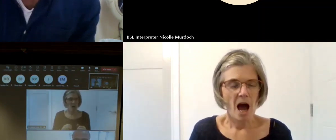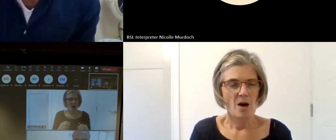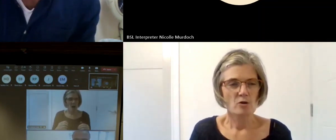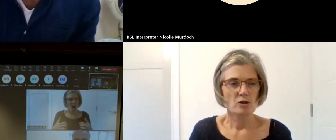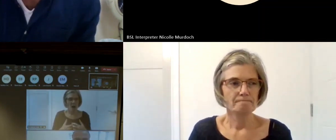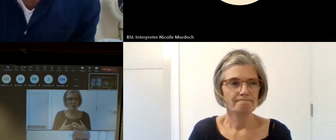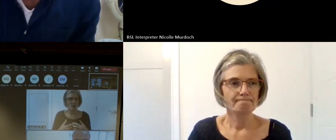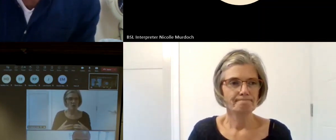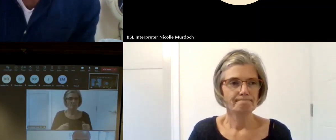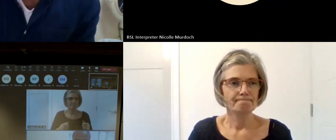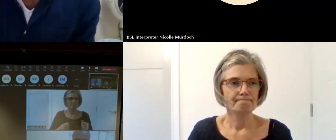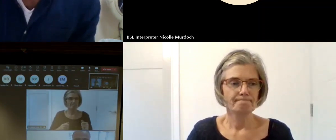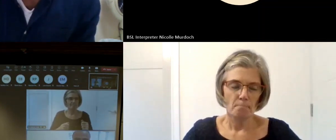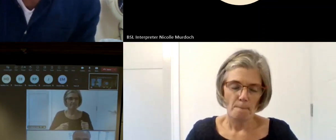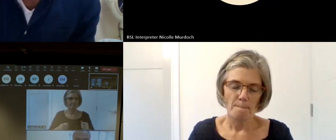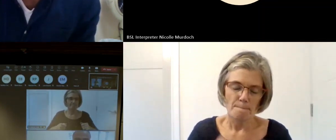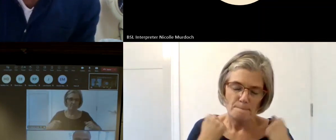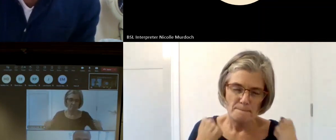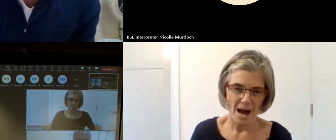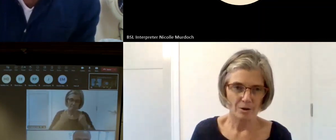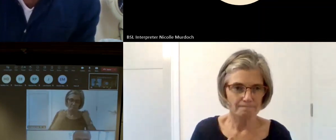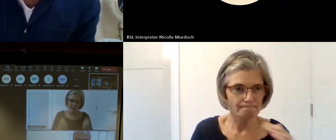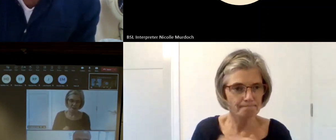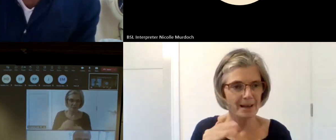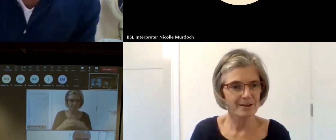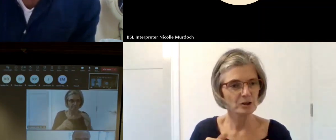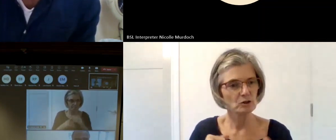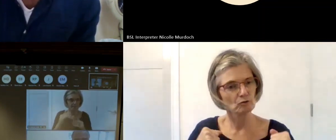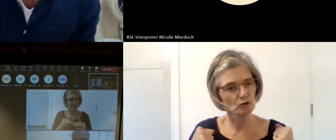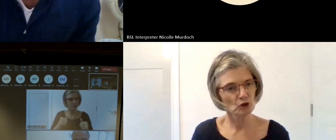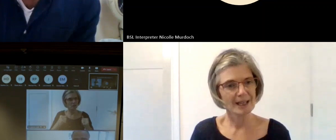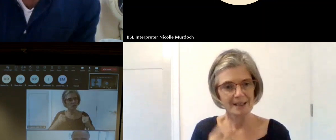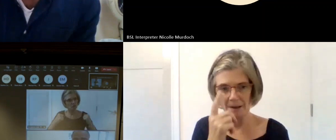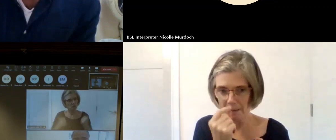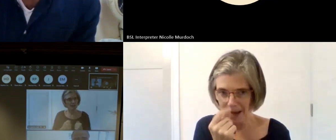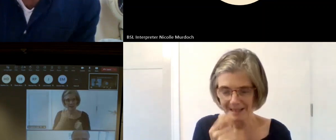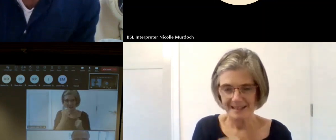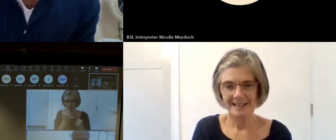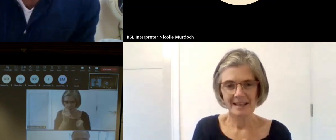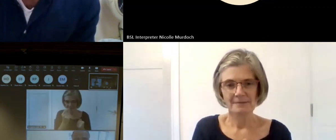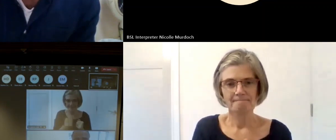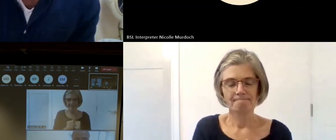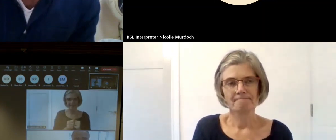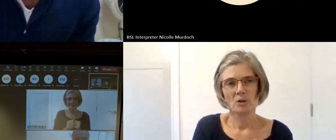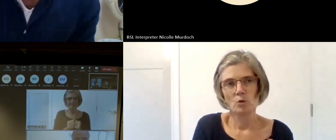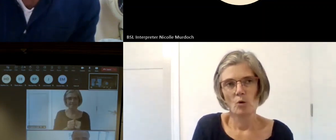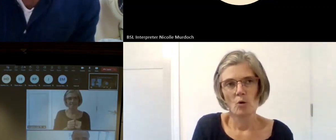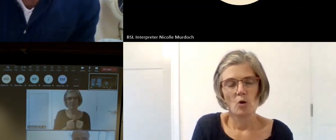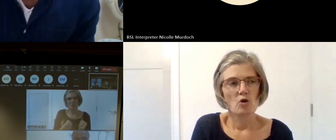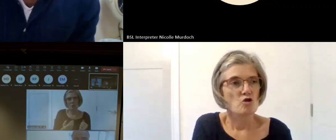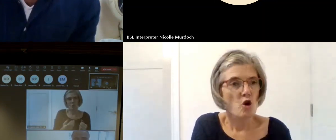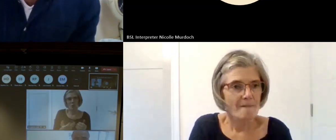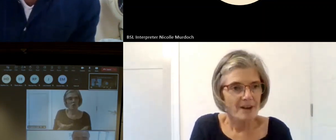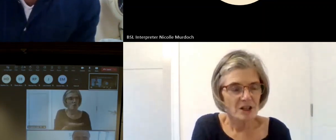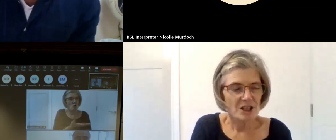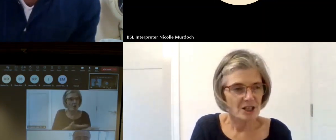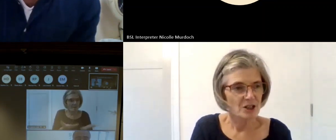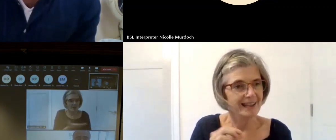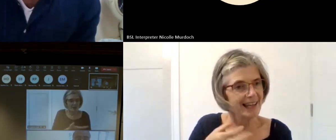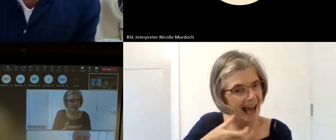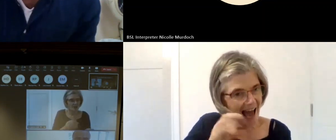to engage with the Heritage sector um so we run um conversation cafes to enable um organizations